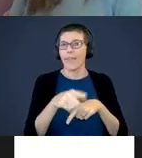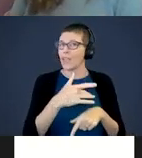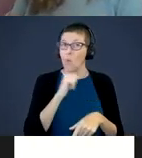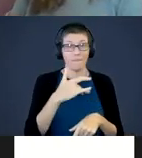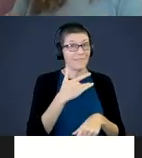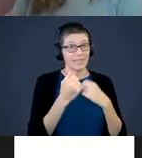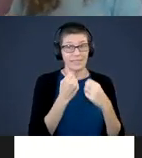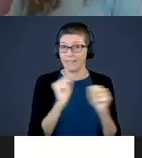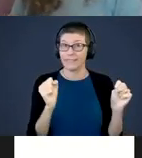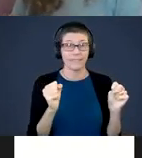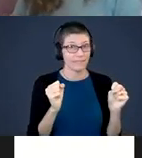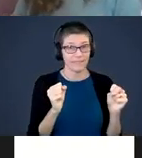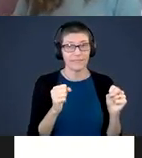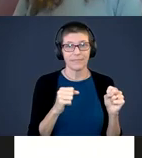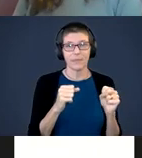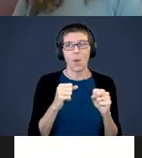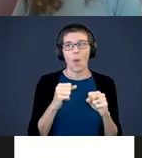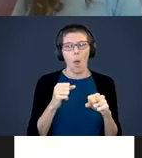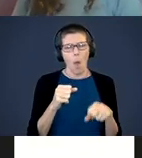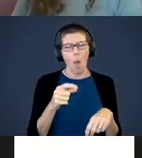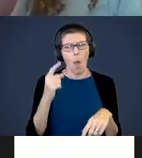I think we all think "he'll like it if we get aways with it." No, they don't.